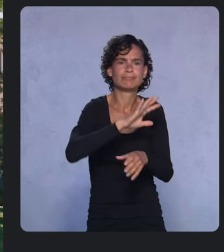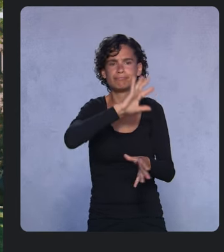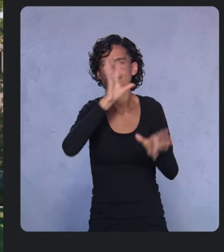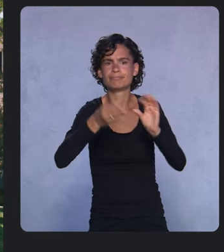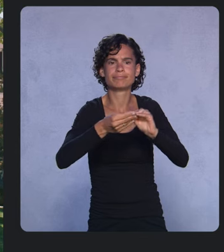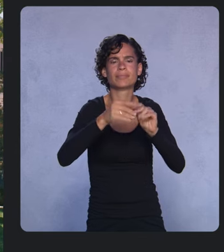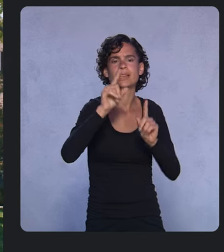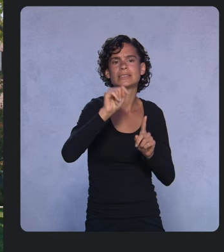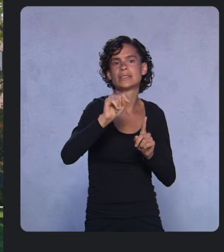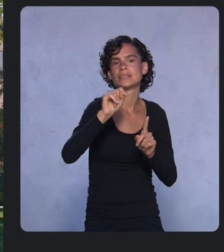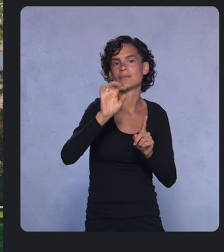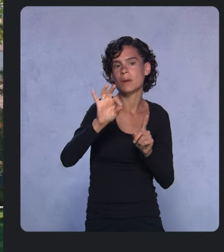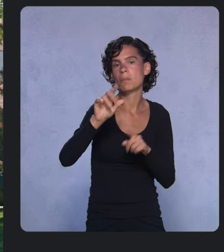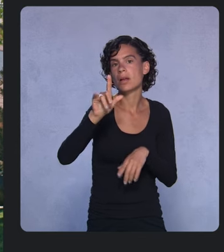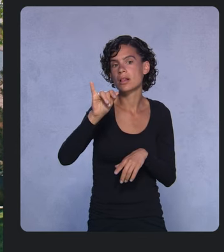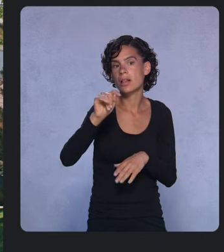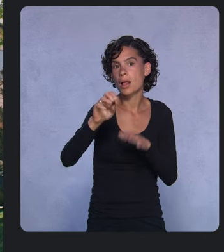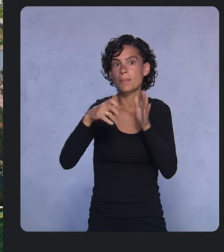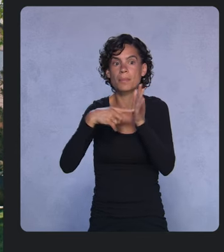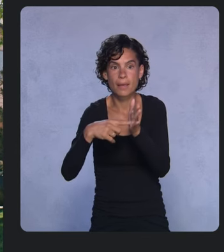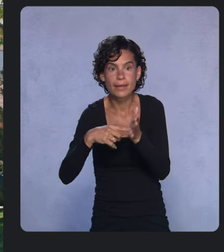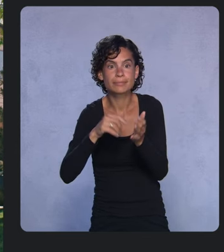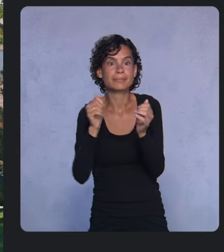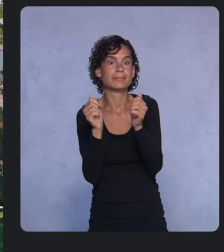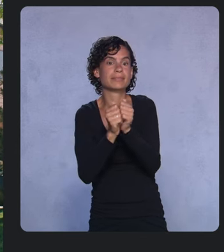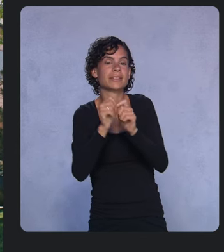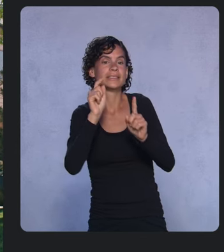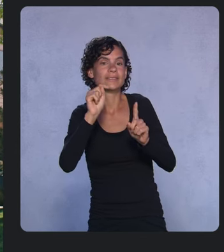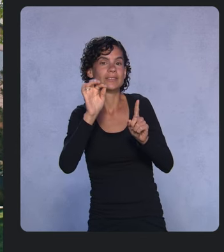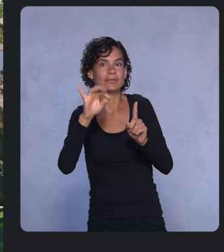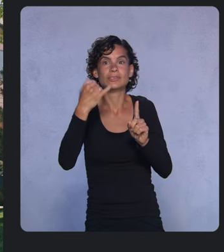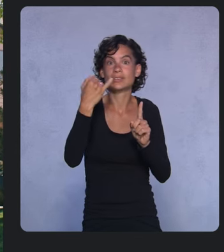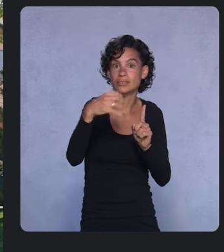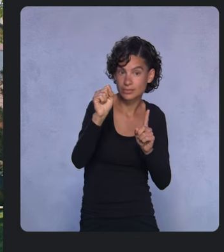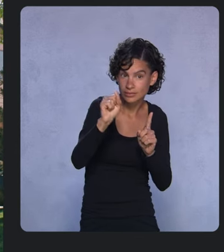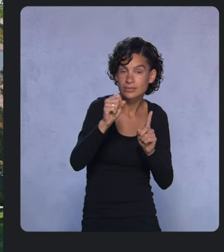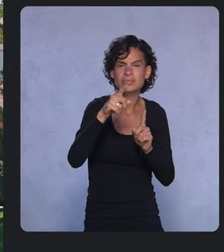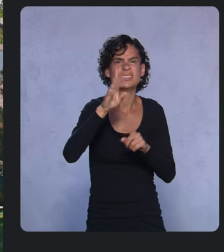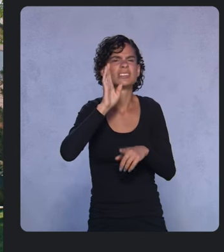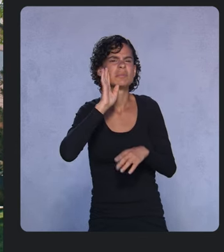with TensorFlow.js so they can directly be used on the web. No conversion required.